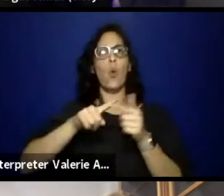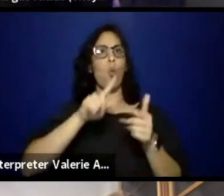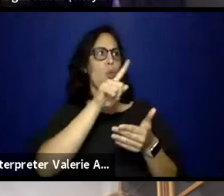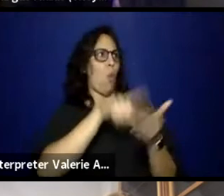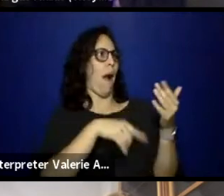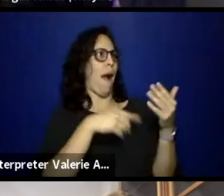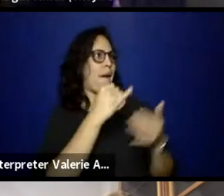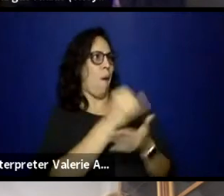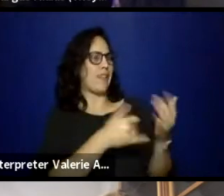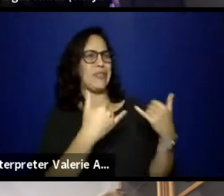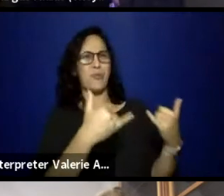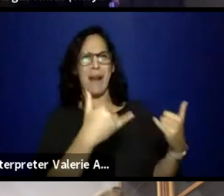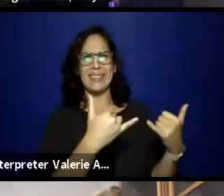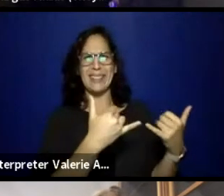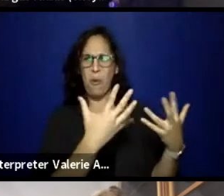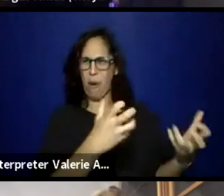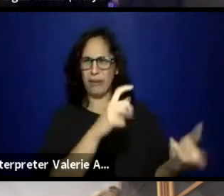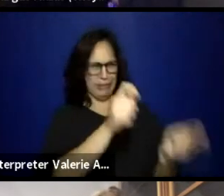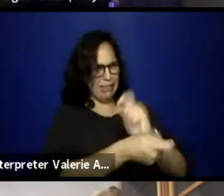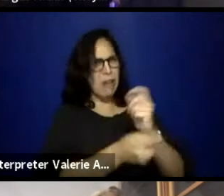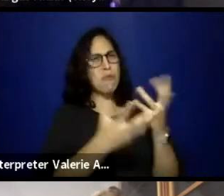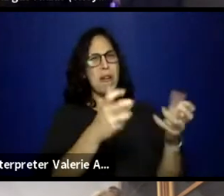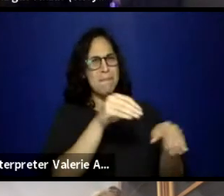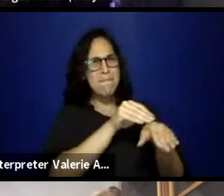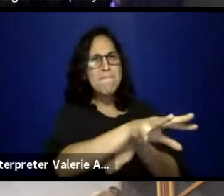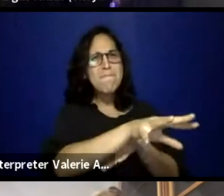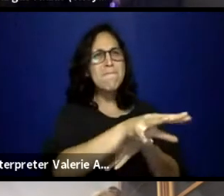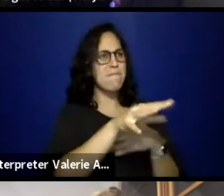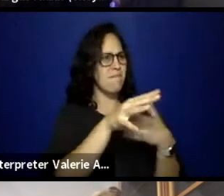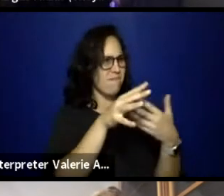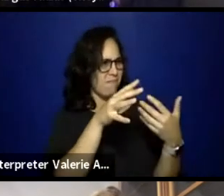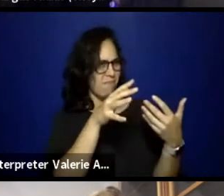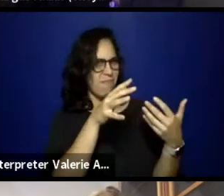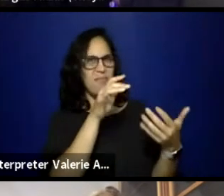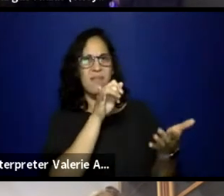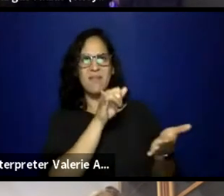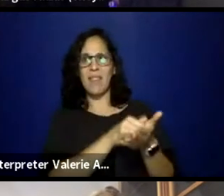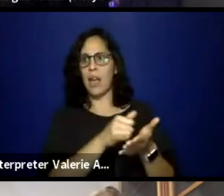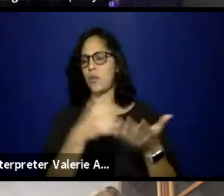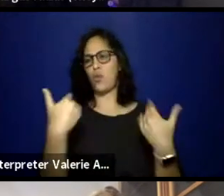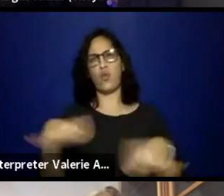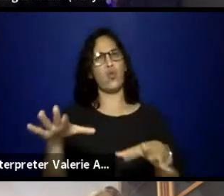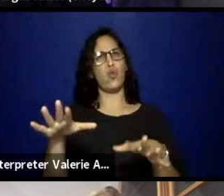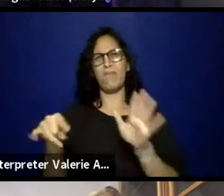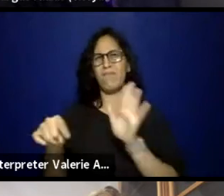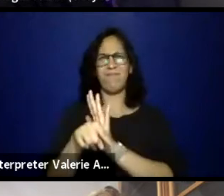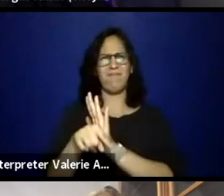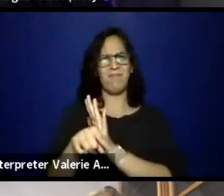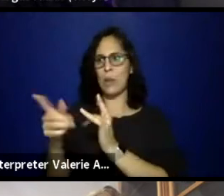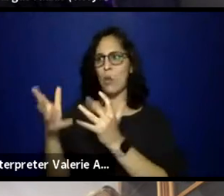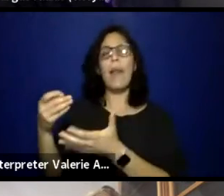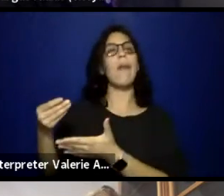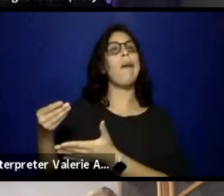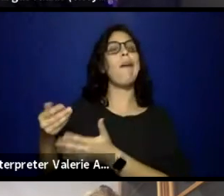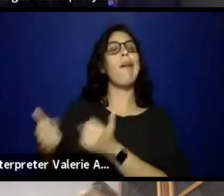to actually say something. And that's always a big red flag for me when they're gonna prioritize the money over the art.